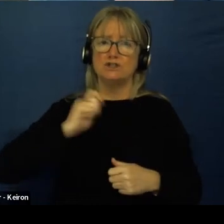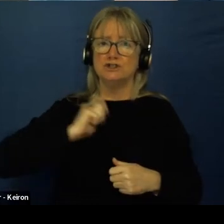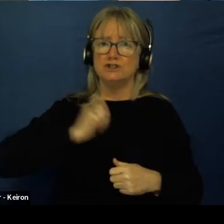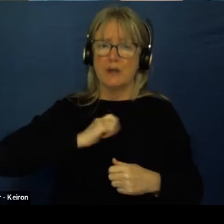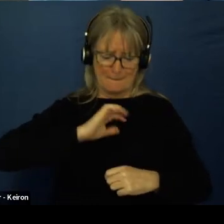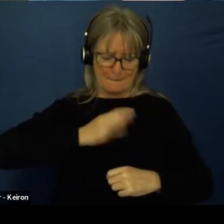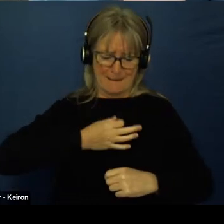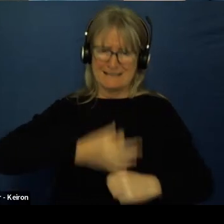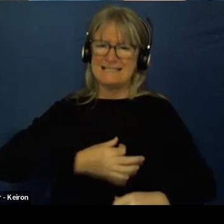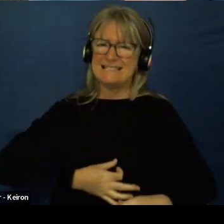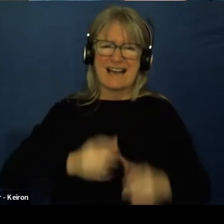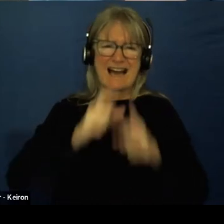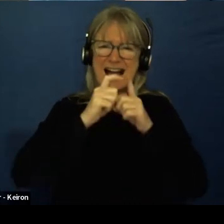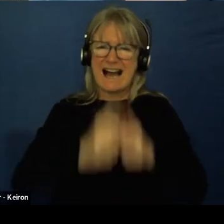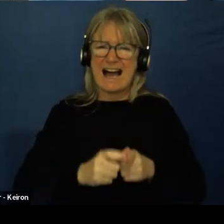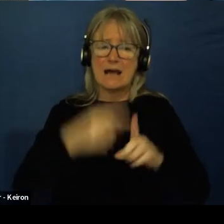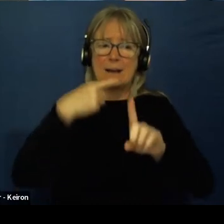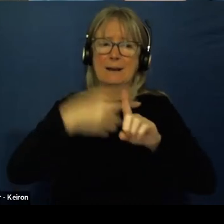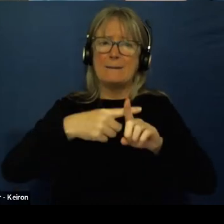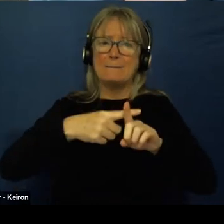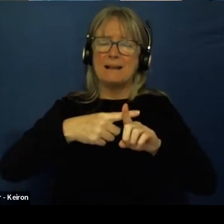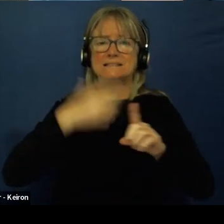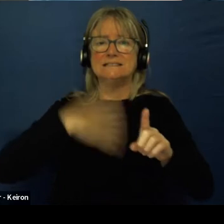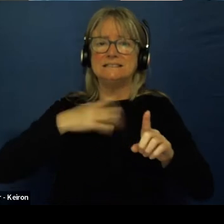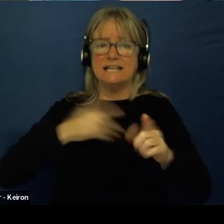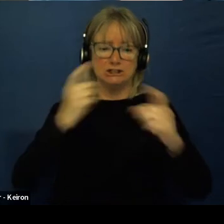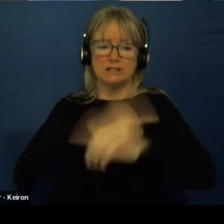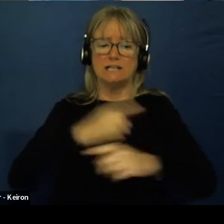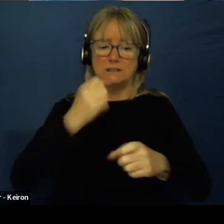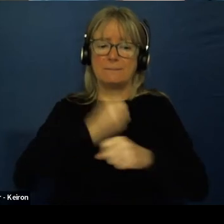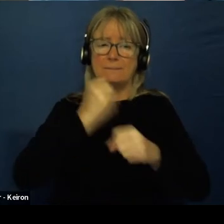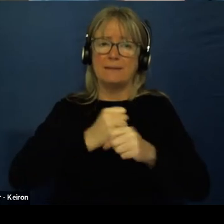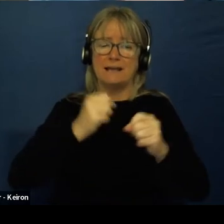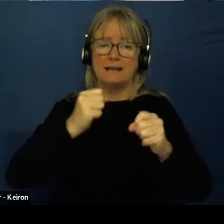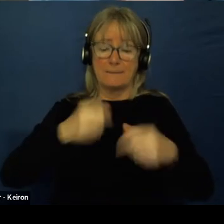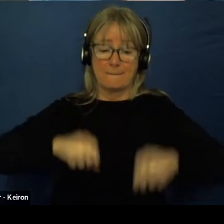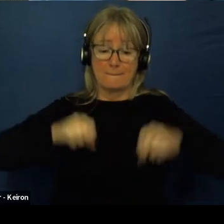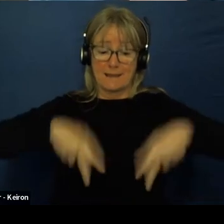And my trousers had to be changed to have a lasting.